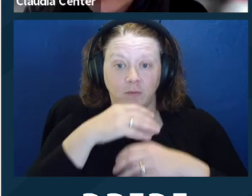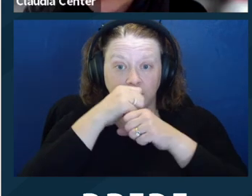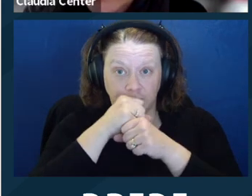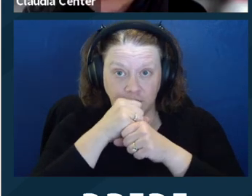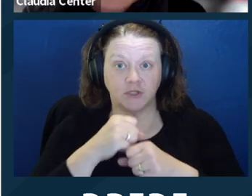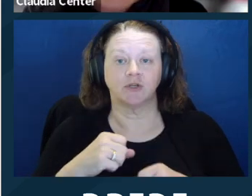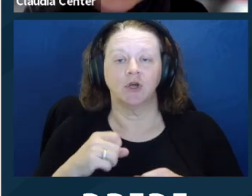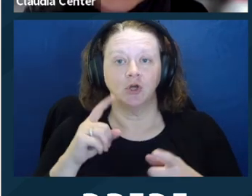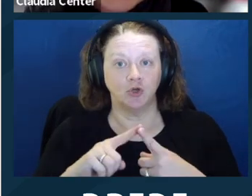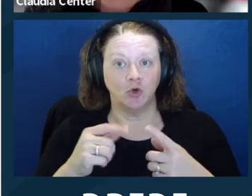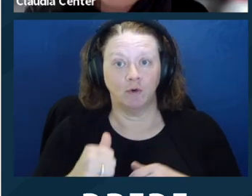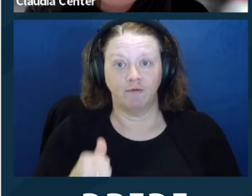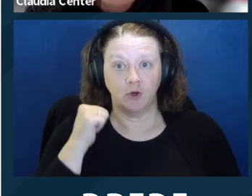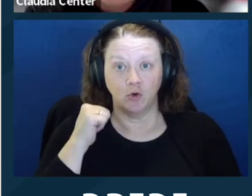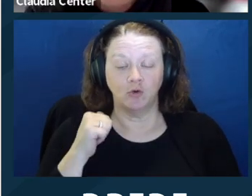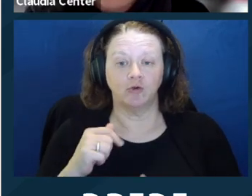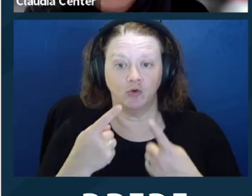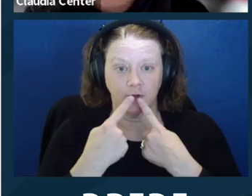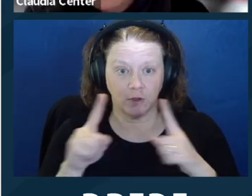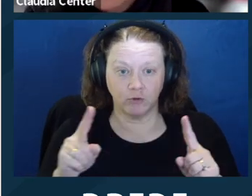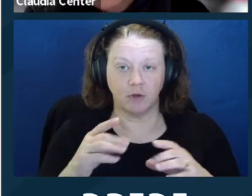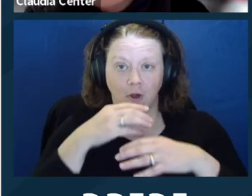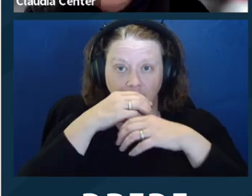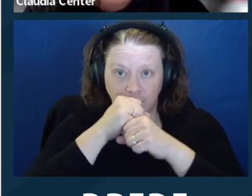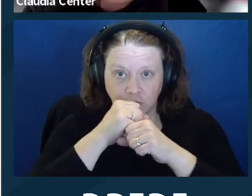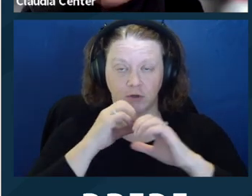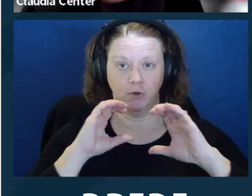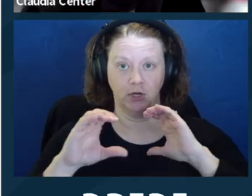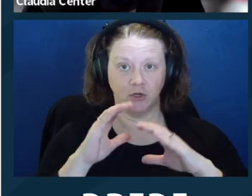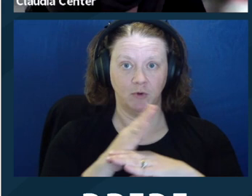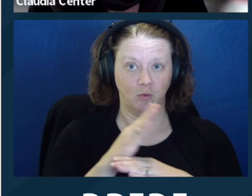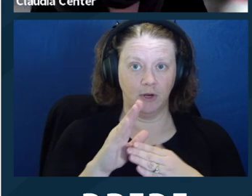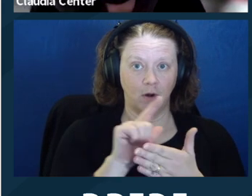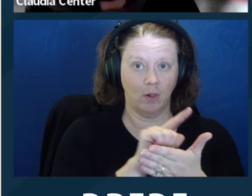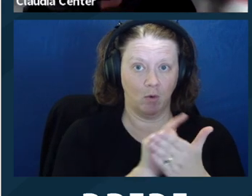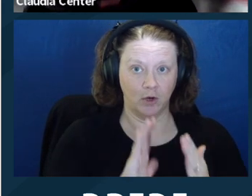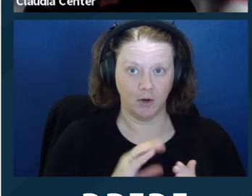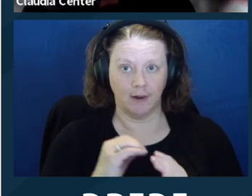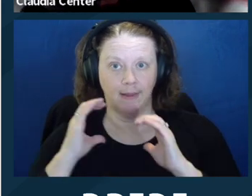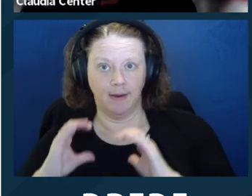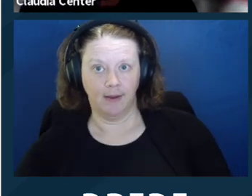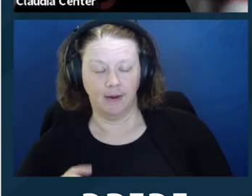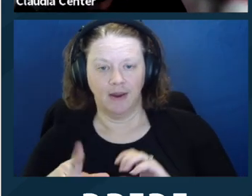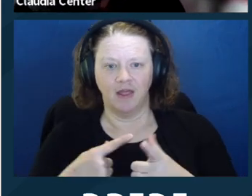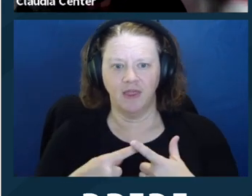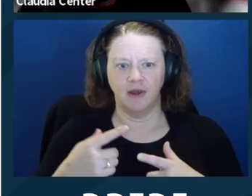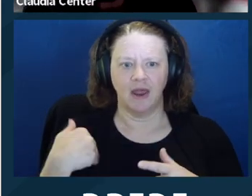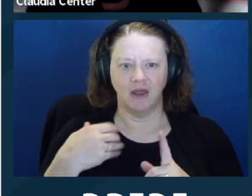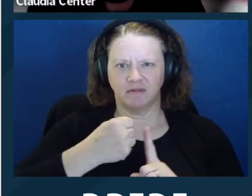And then there's definitions for all those terms. And so the confidential communication